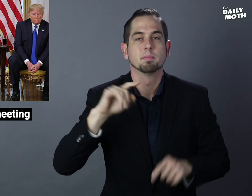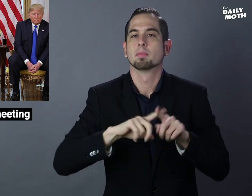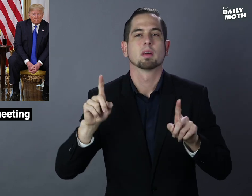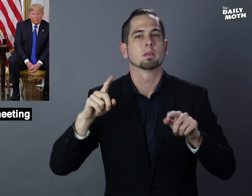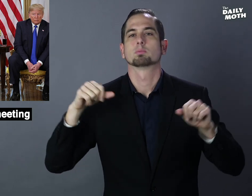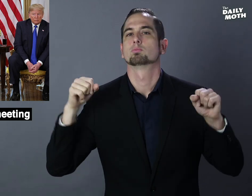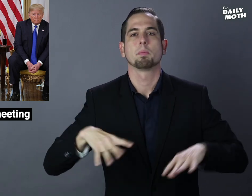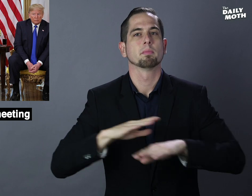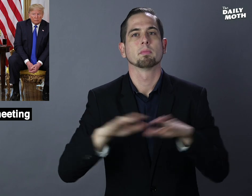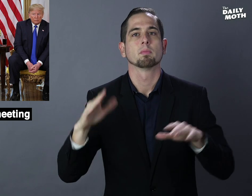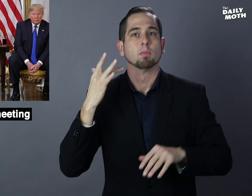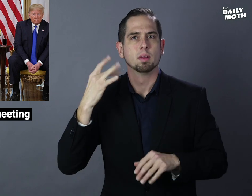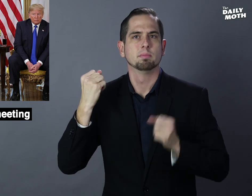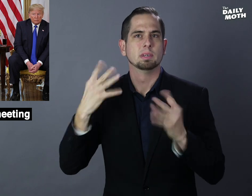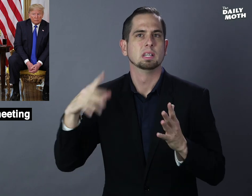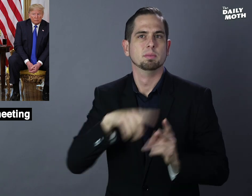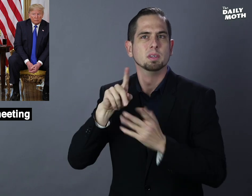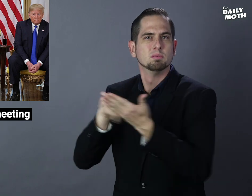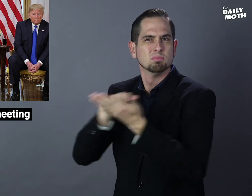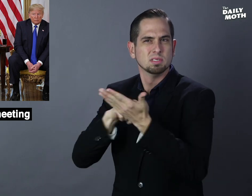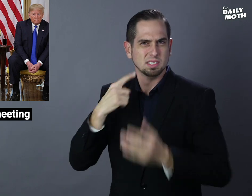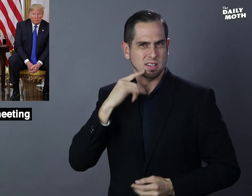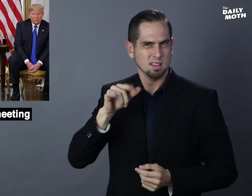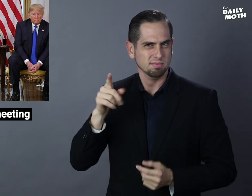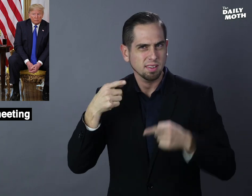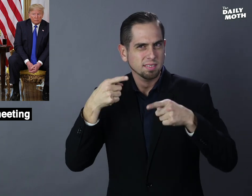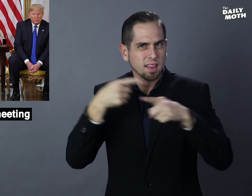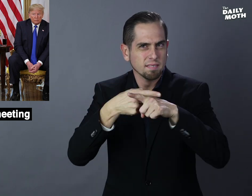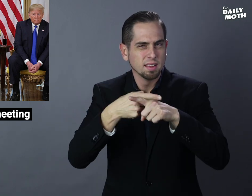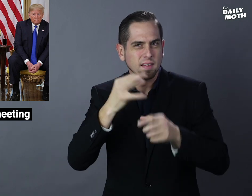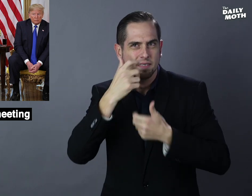but dropped it after criticism that it was a conflict of